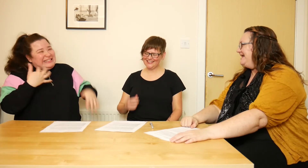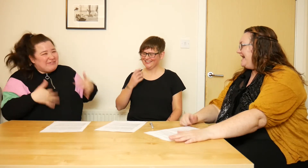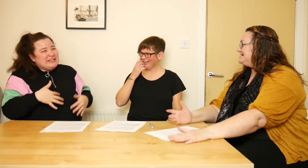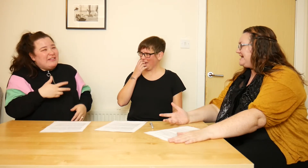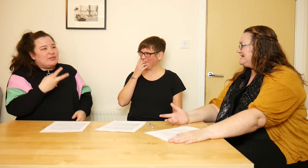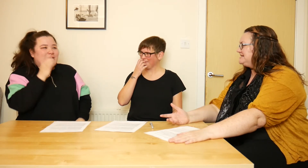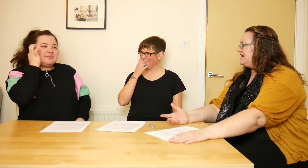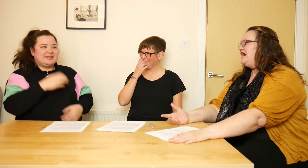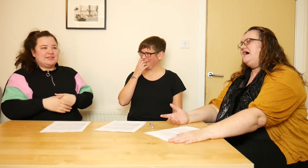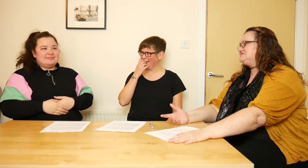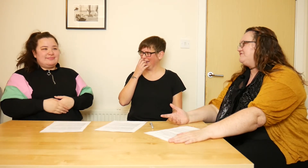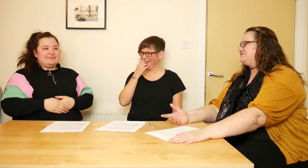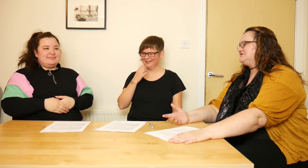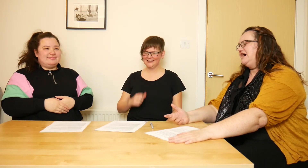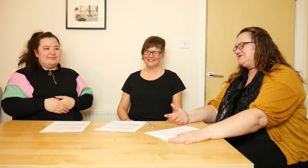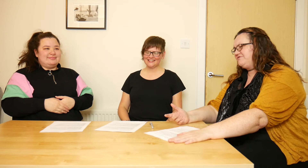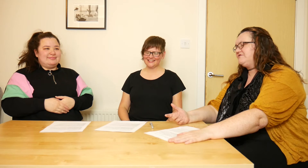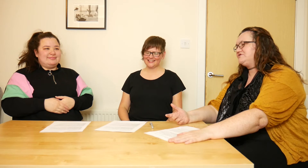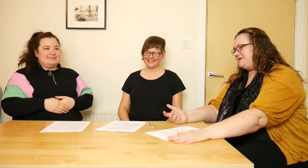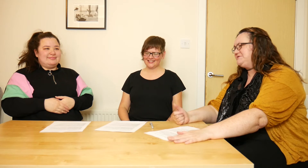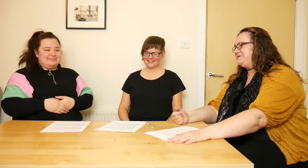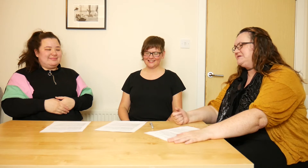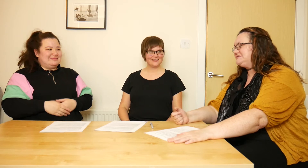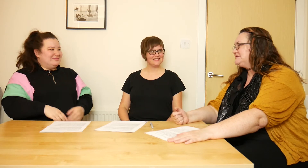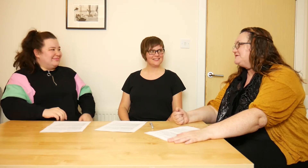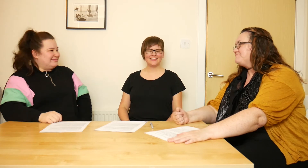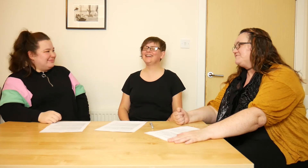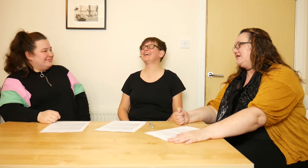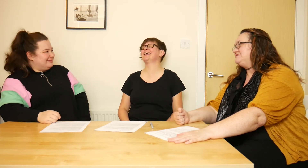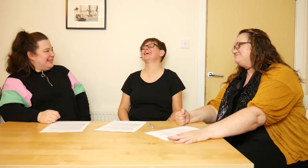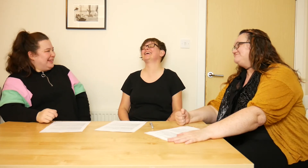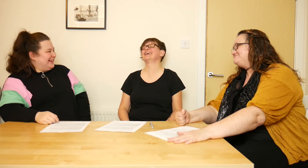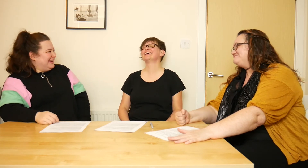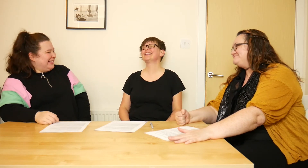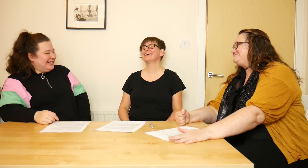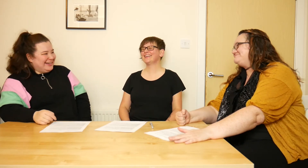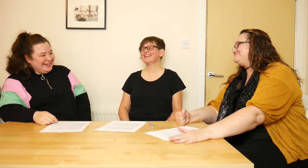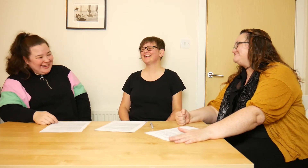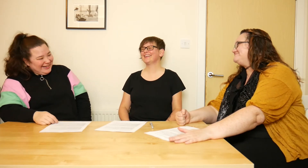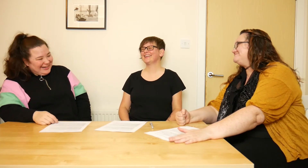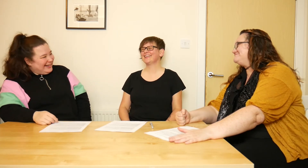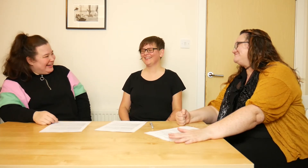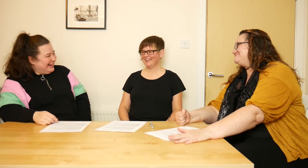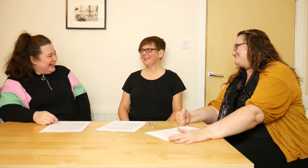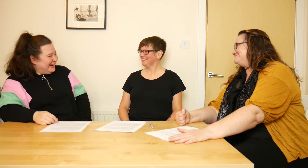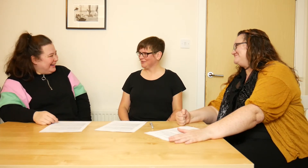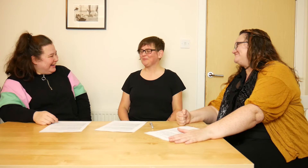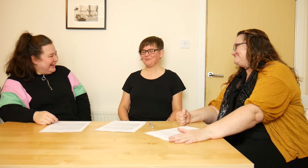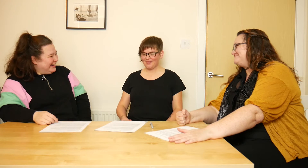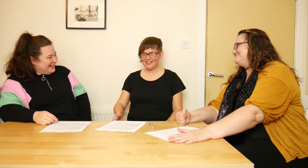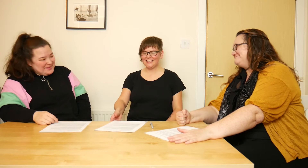Exactly, yeah... 'I suffered, I suffered for 20 minutes.'